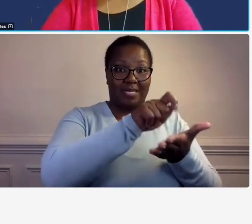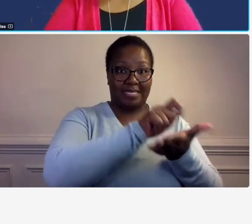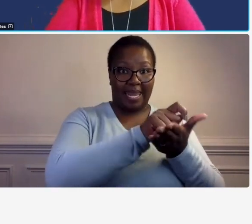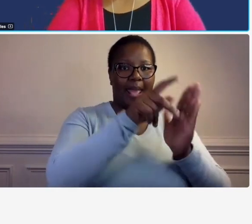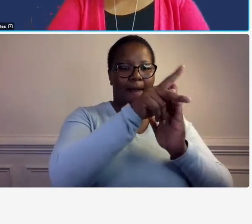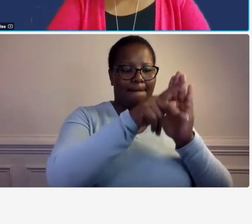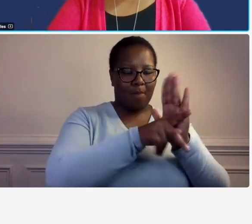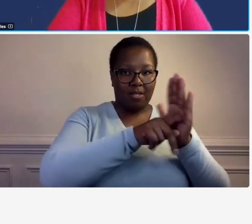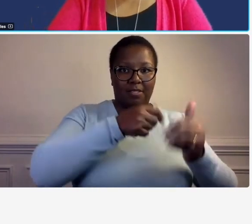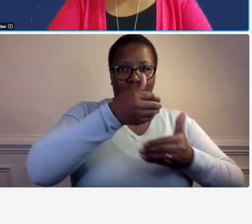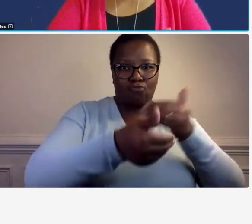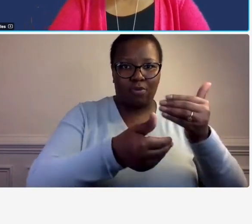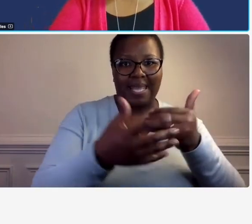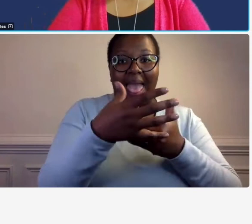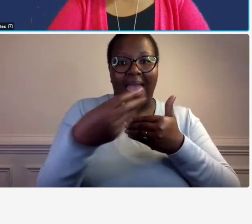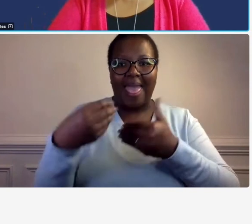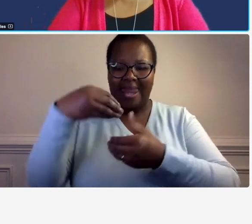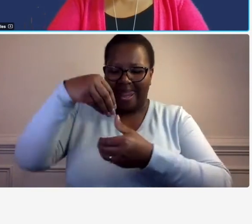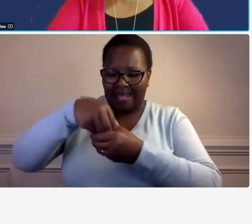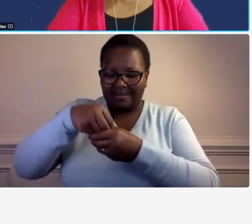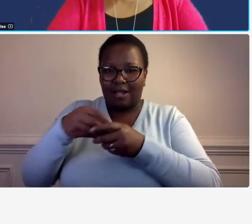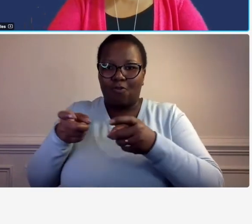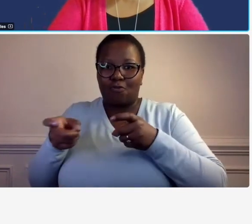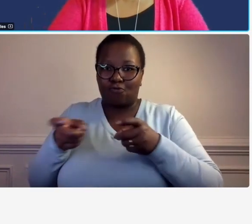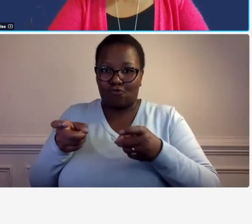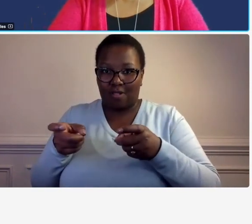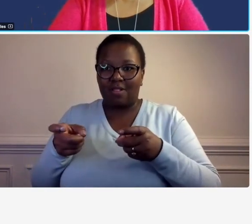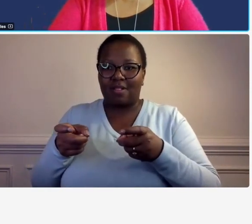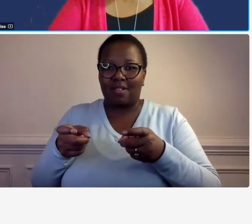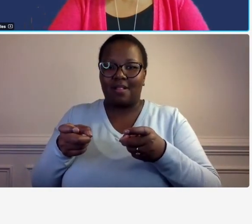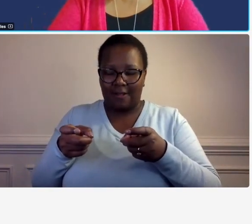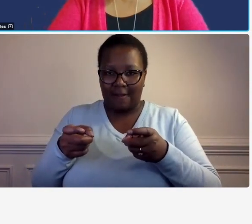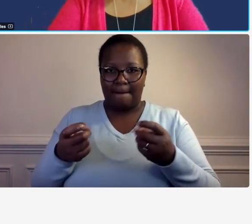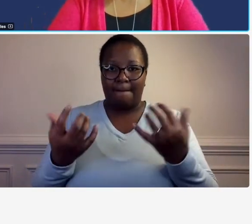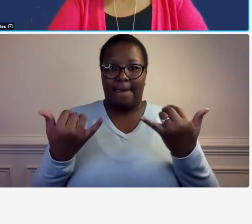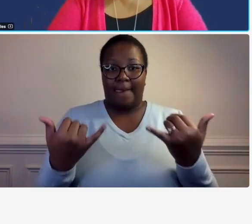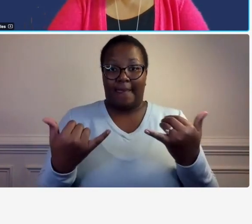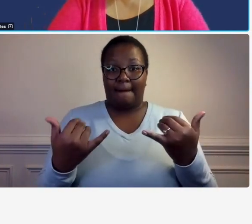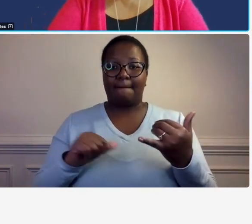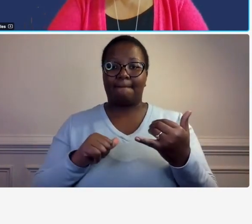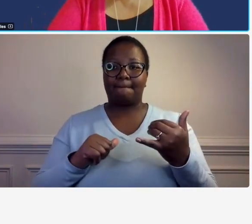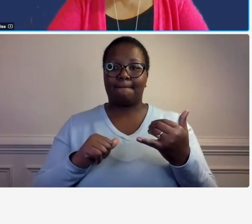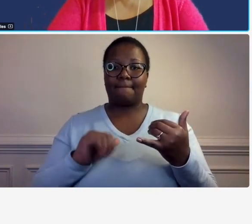so um consultants should have written accounting um and internal control policies and procedures